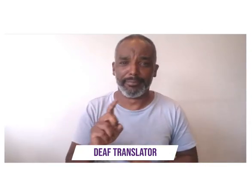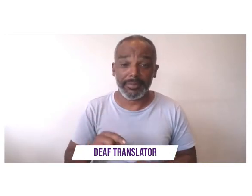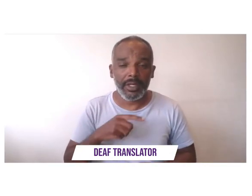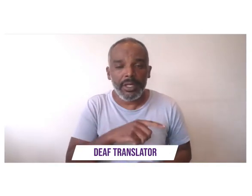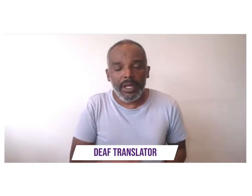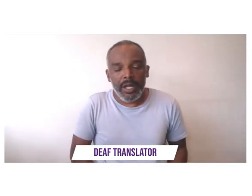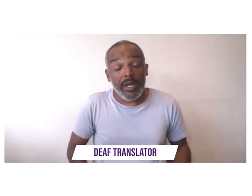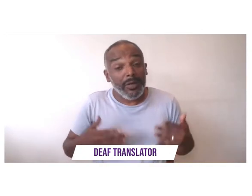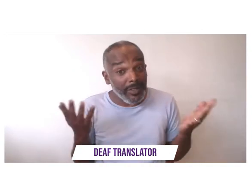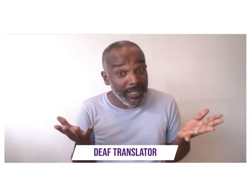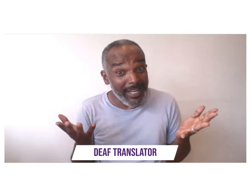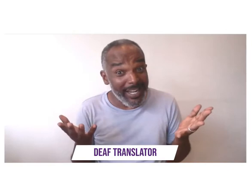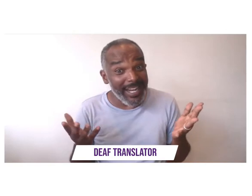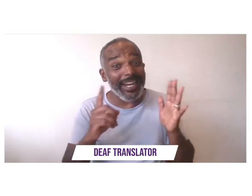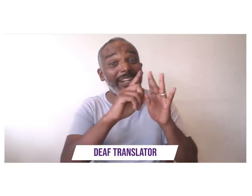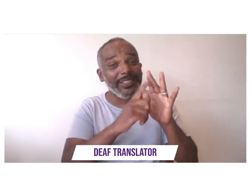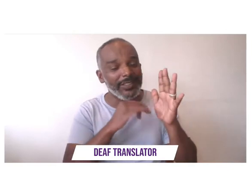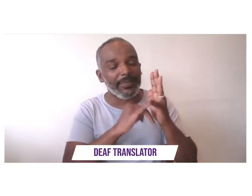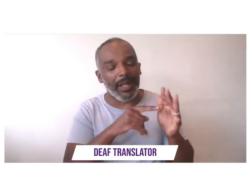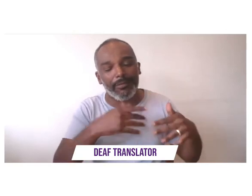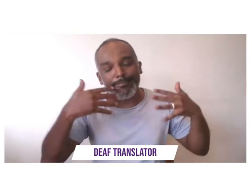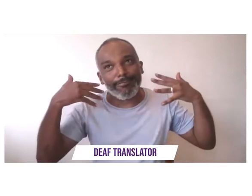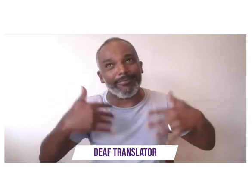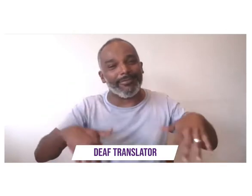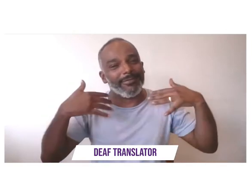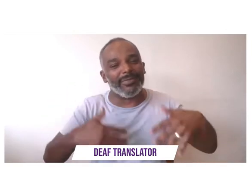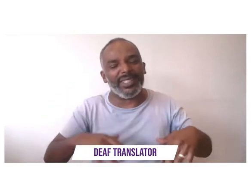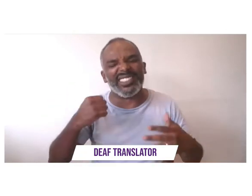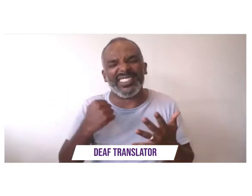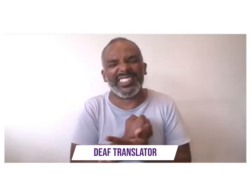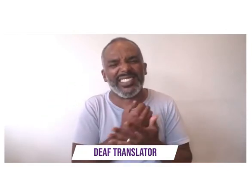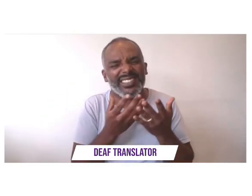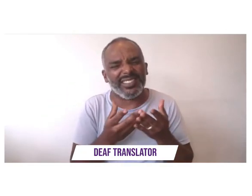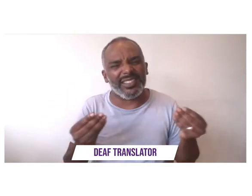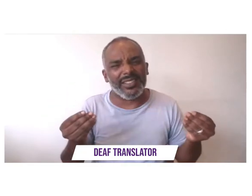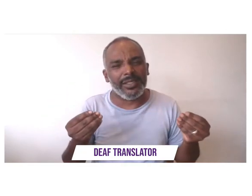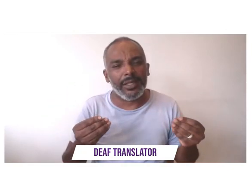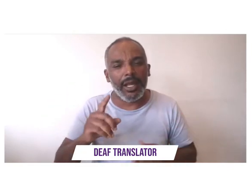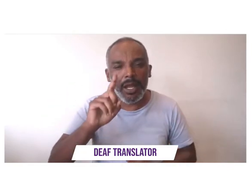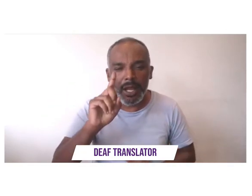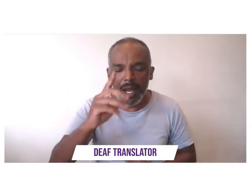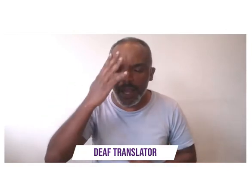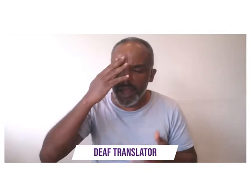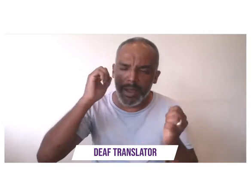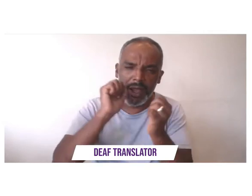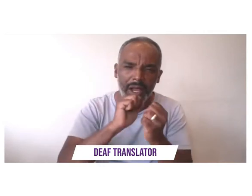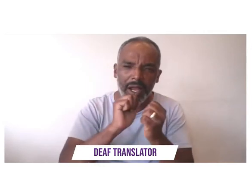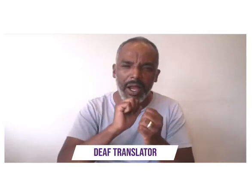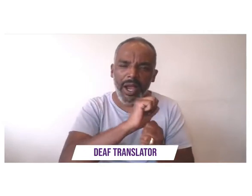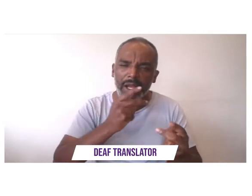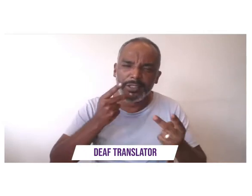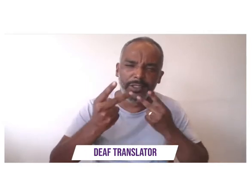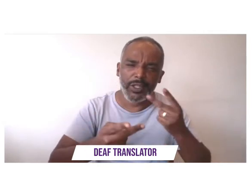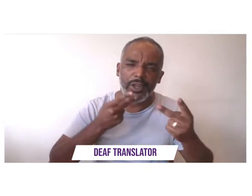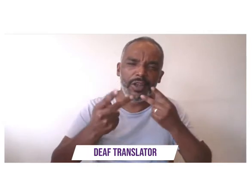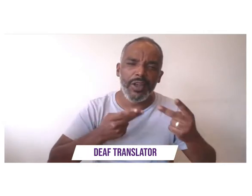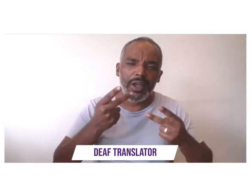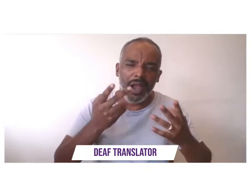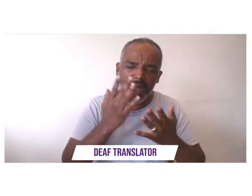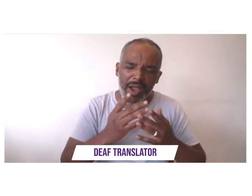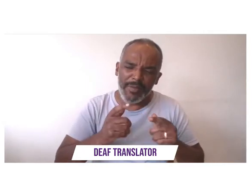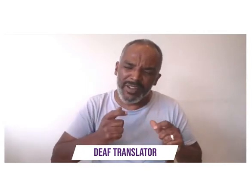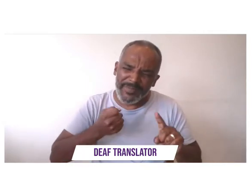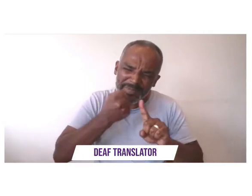segregation ain't so bad after all that's a joke sniff he has gone well maybe this skip is some